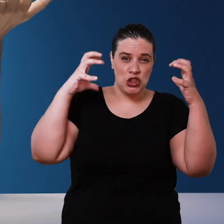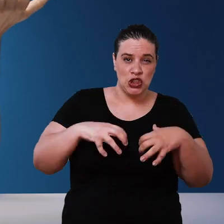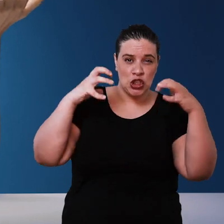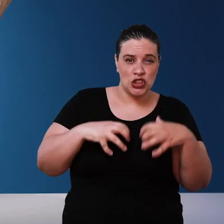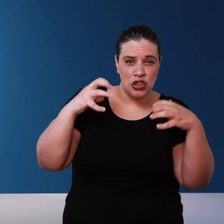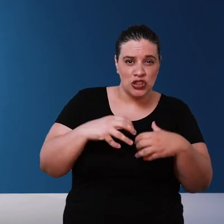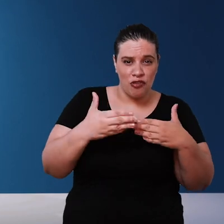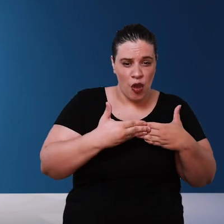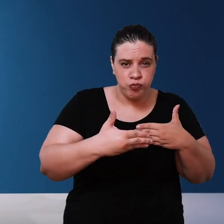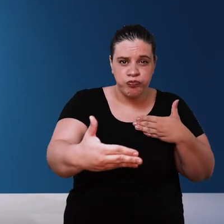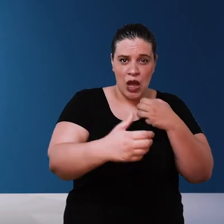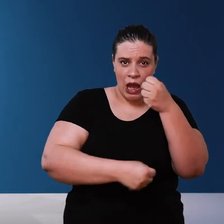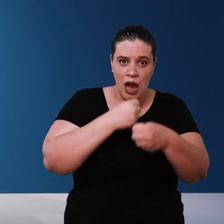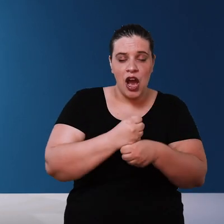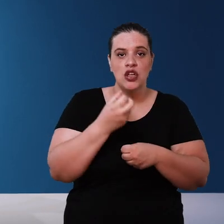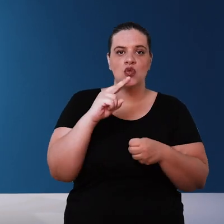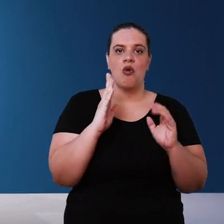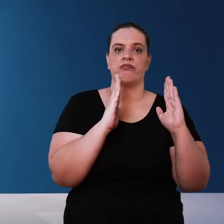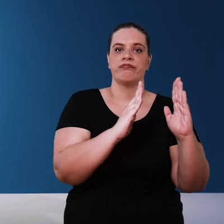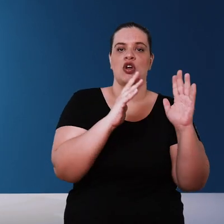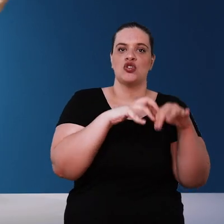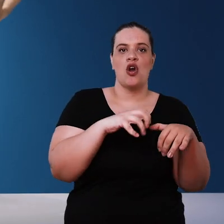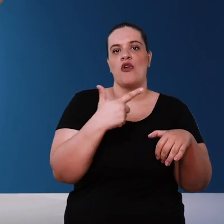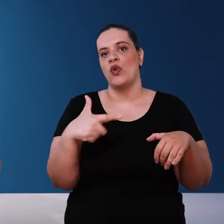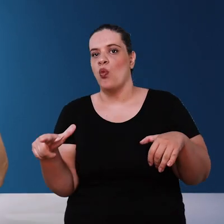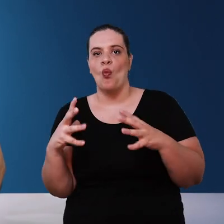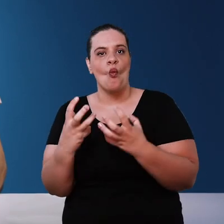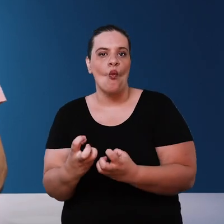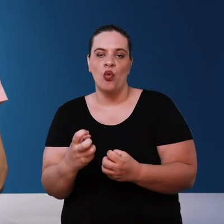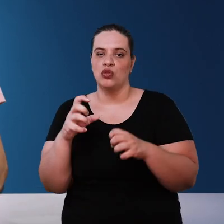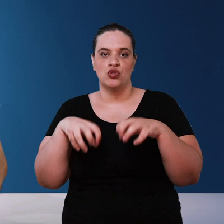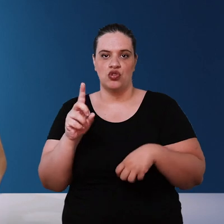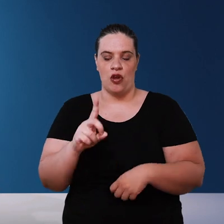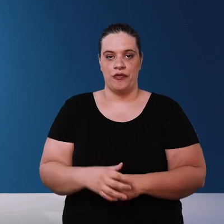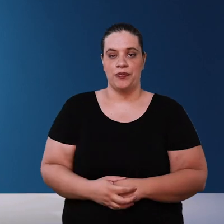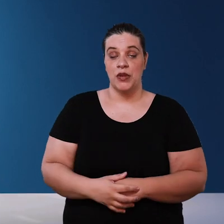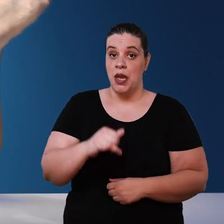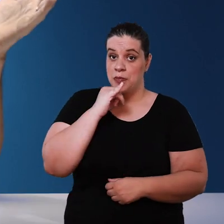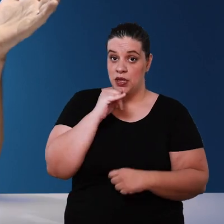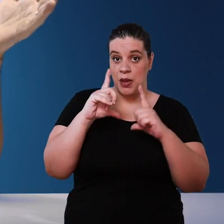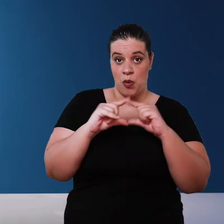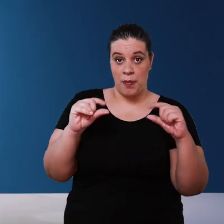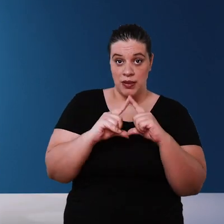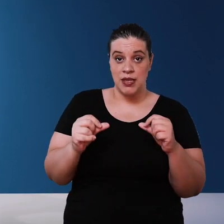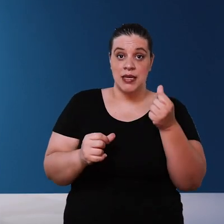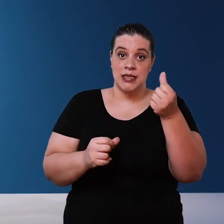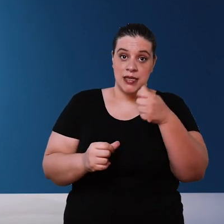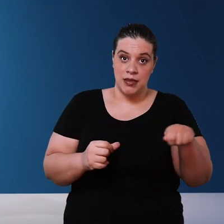rain happens all year round There is a season of year in some places like Brasília for example you normally have six months of drought and six